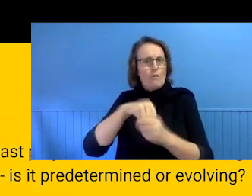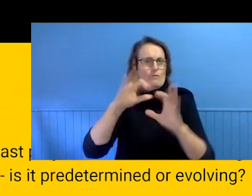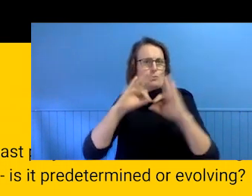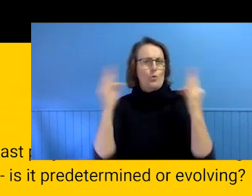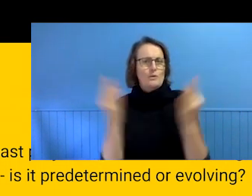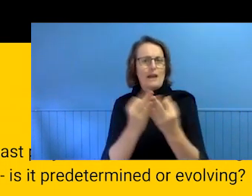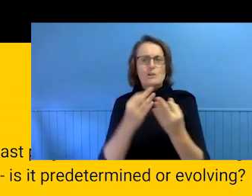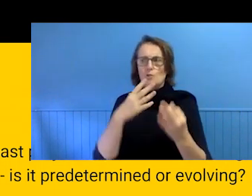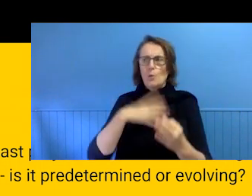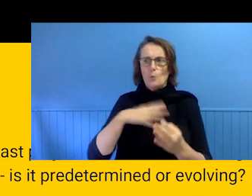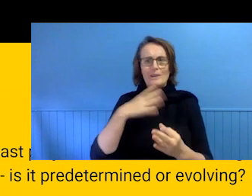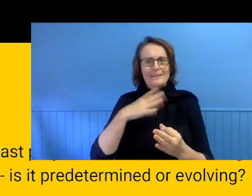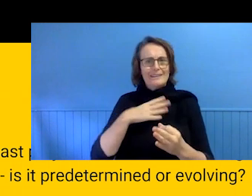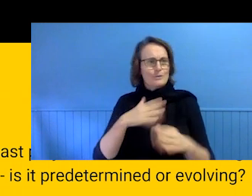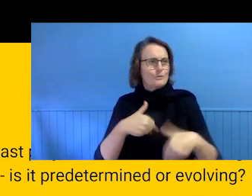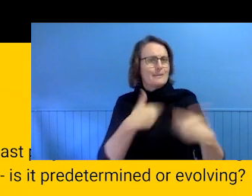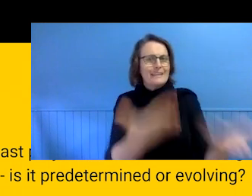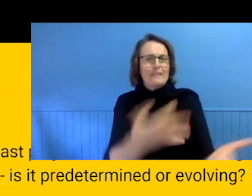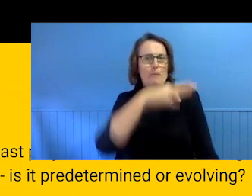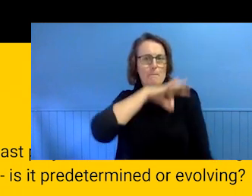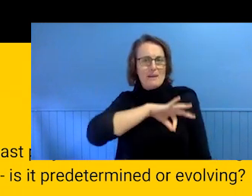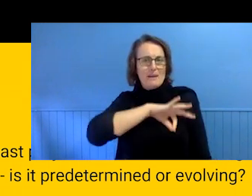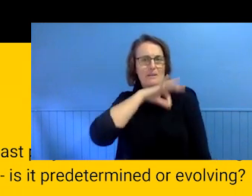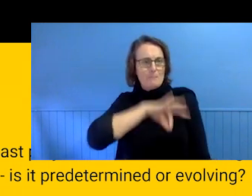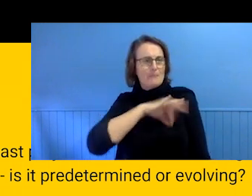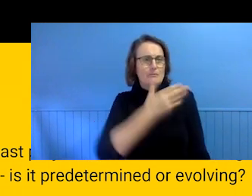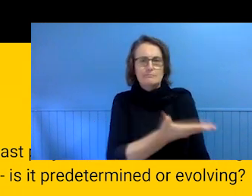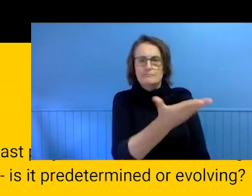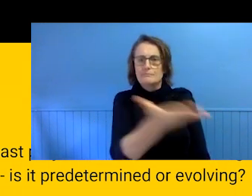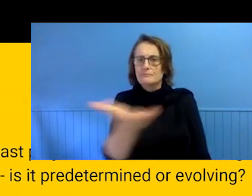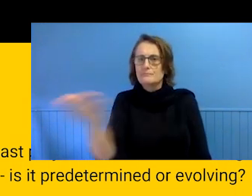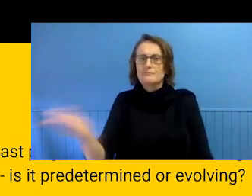benefit of others and take unpaid labour away from them when we can.